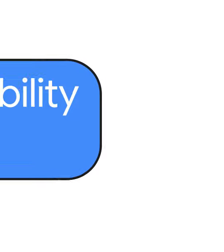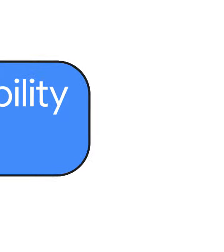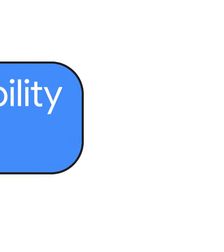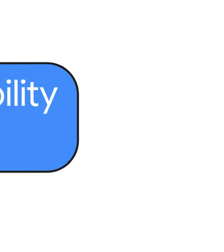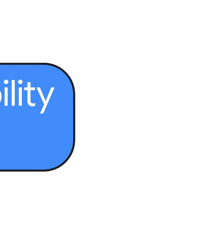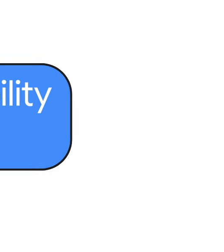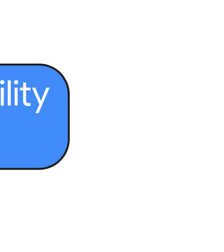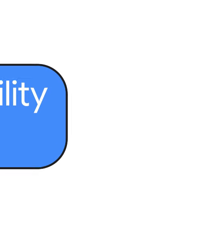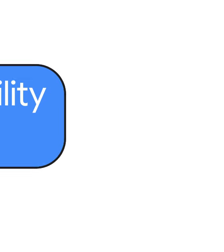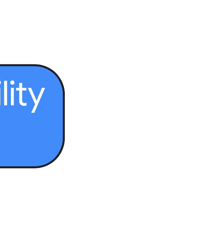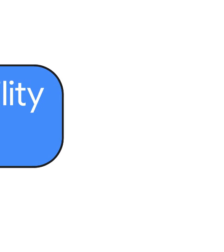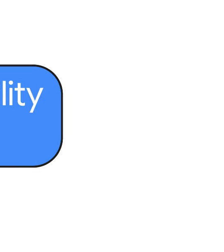[voiceover] What's New in Accessibility at Google